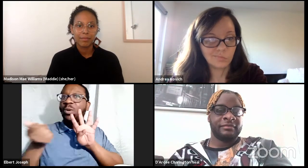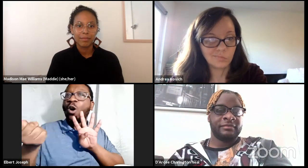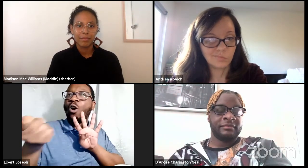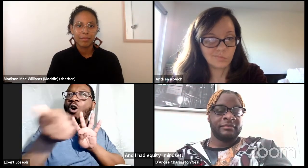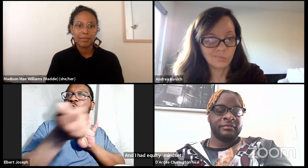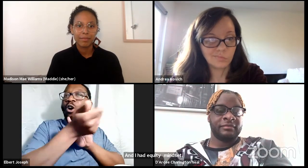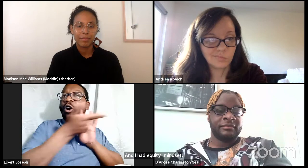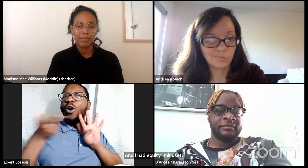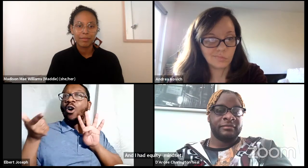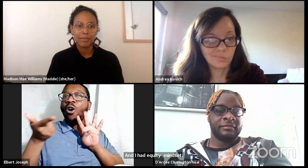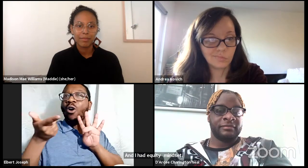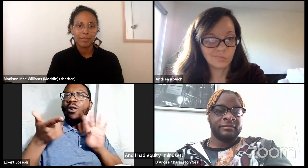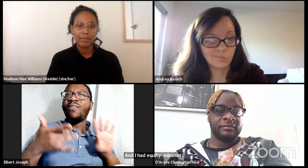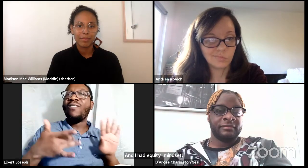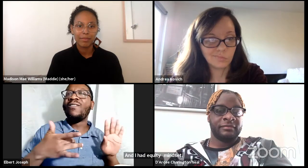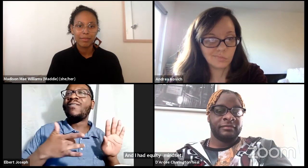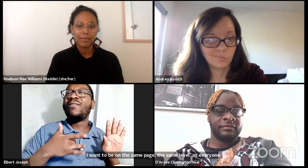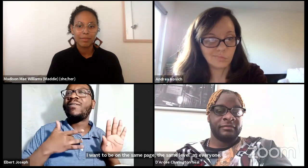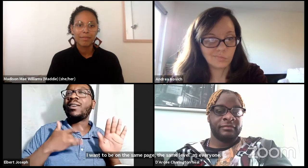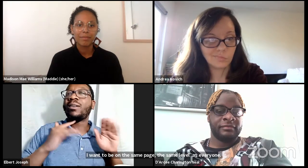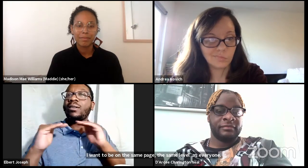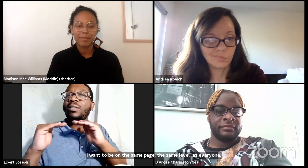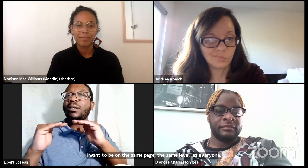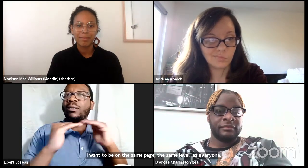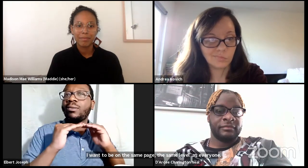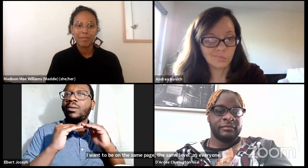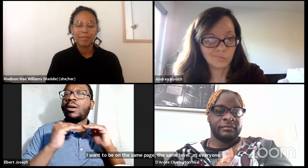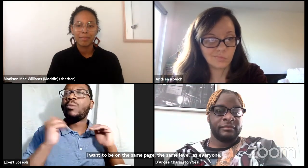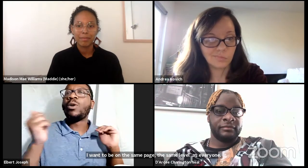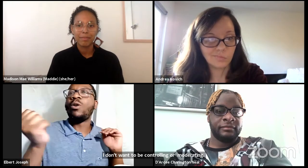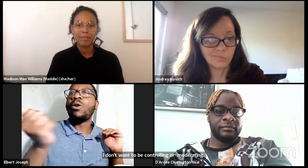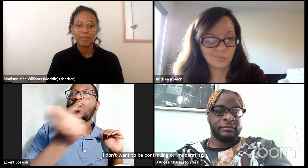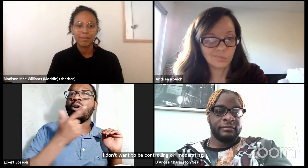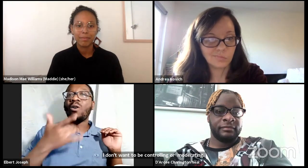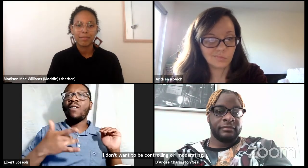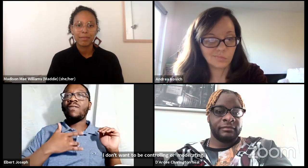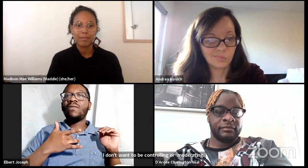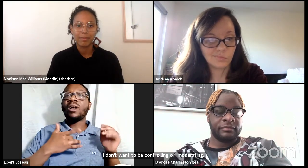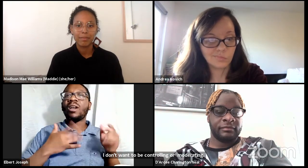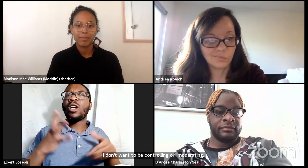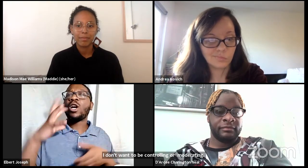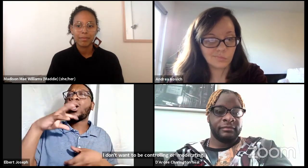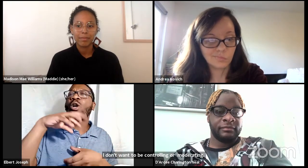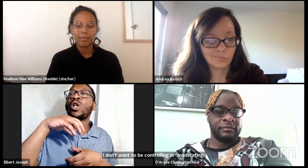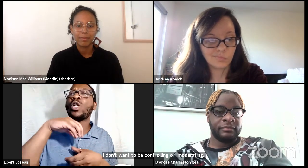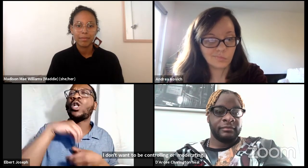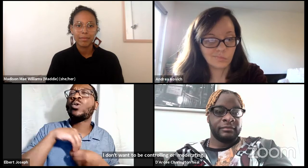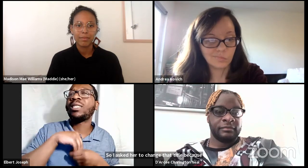and every one of you this evening. We are in this space, sharing equity, sharing voices together.